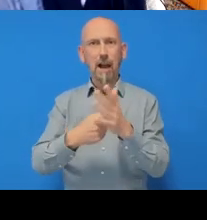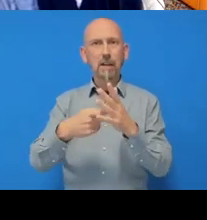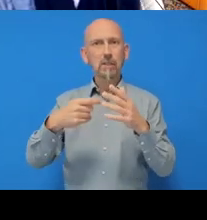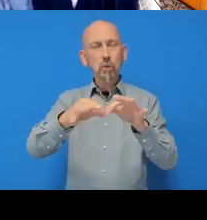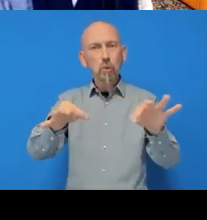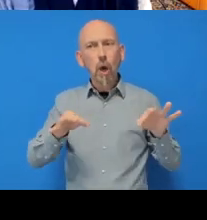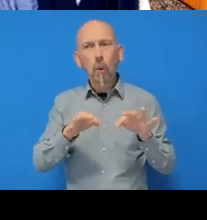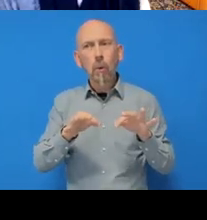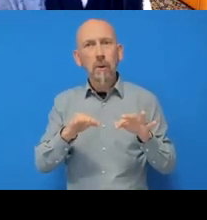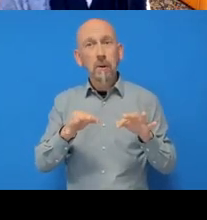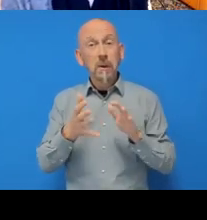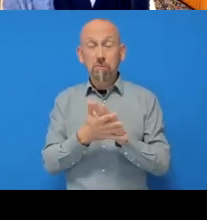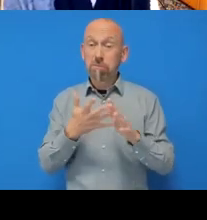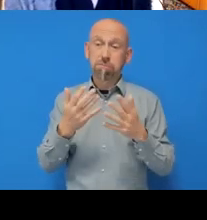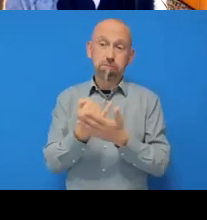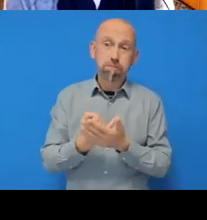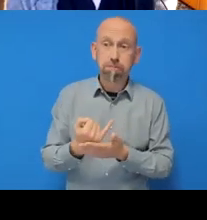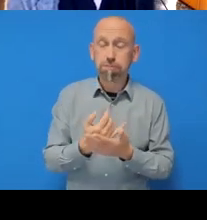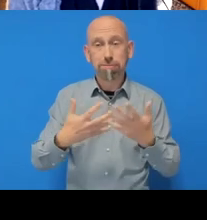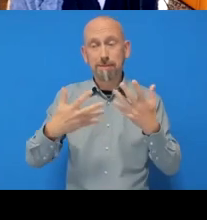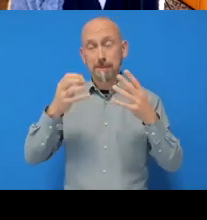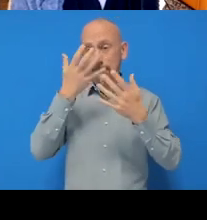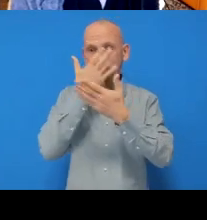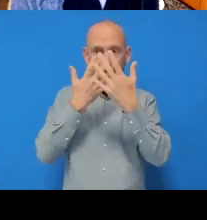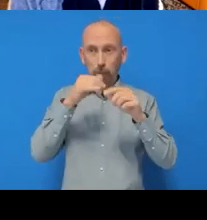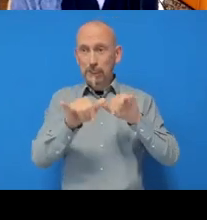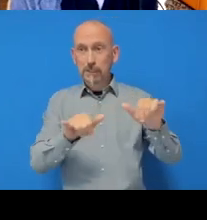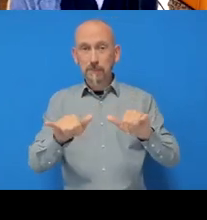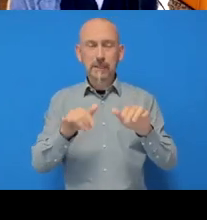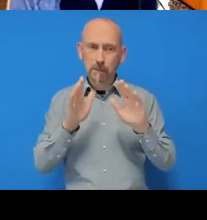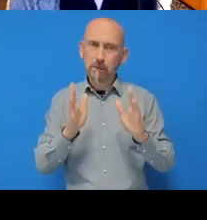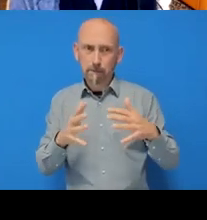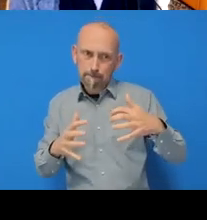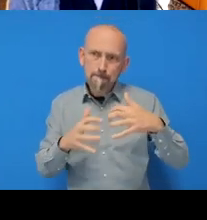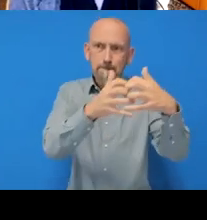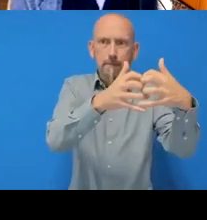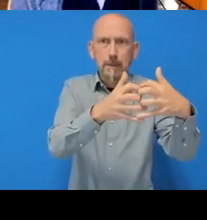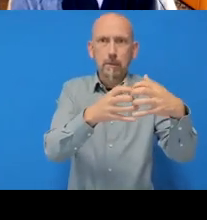And they also integrate well with GitHub. So yeah, they help you kind of have this